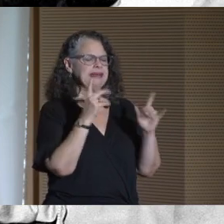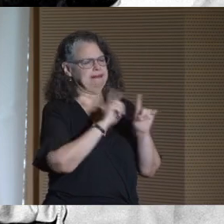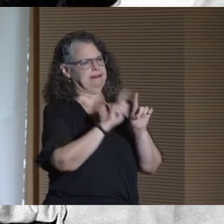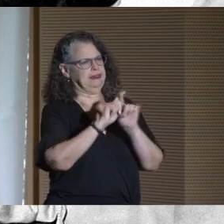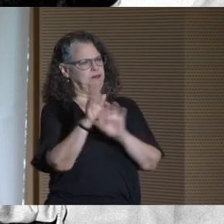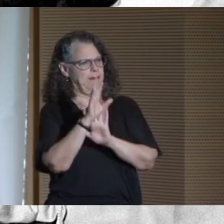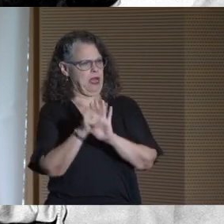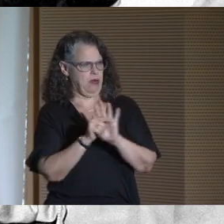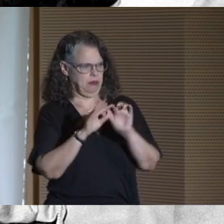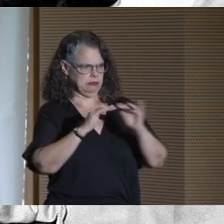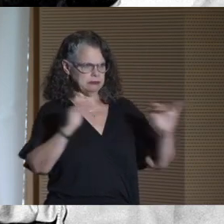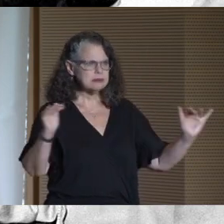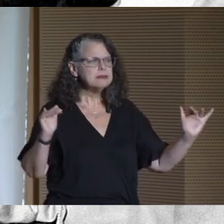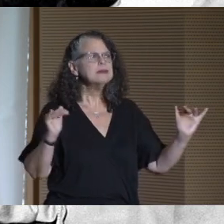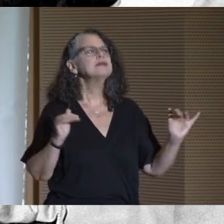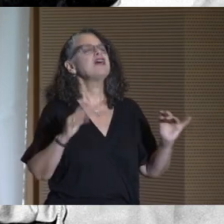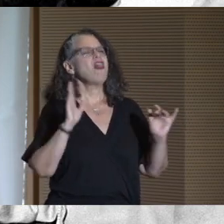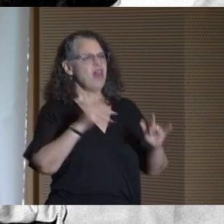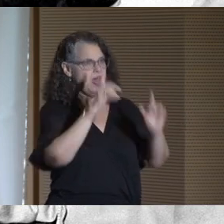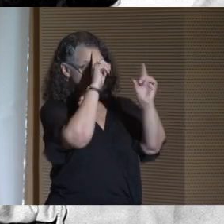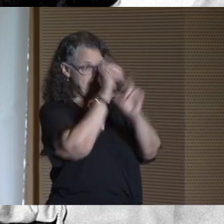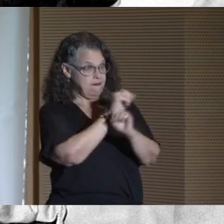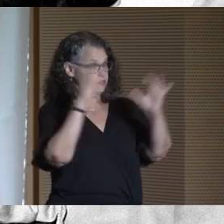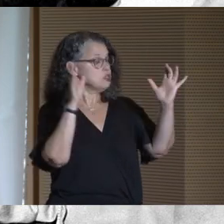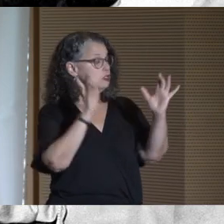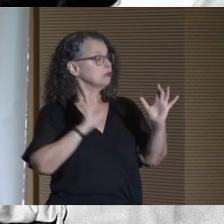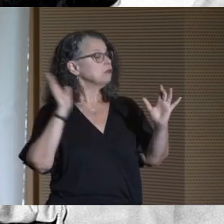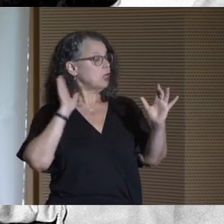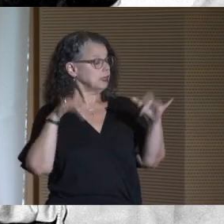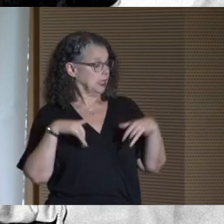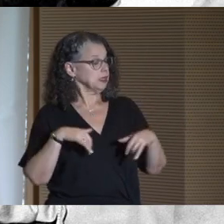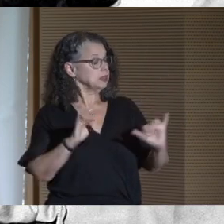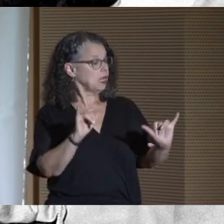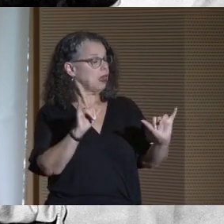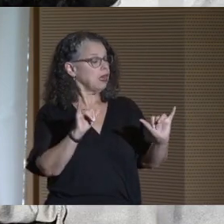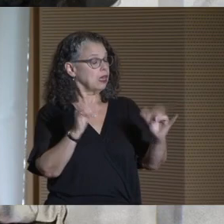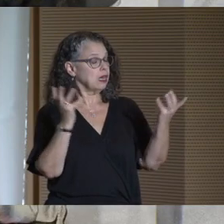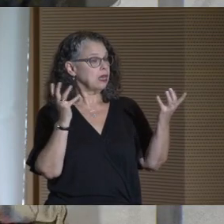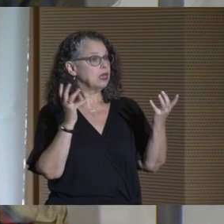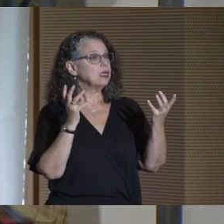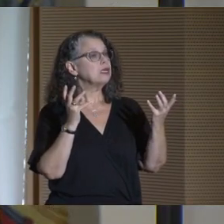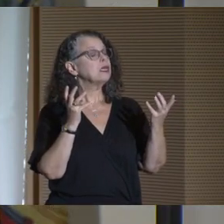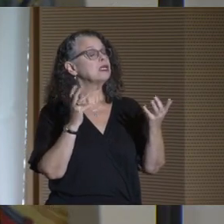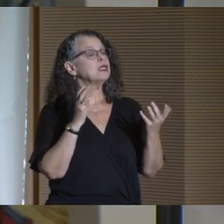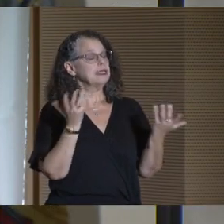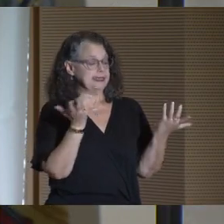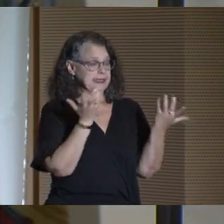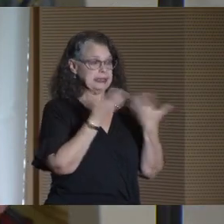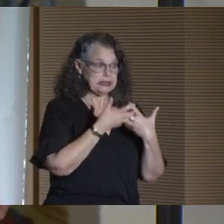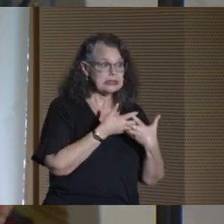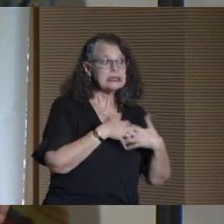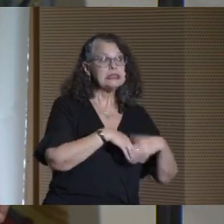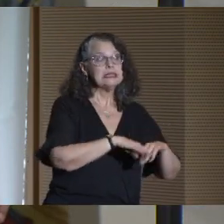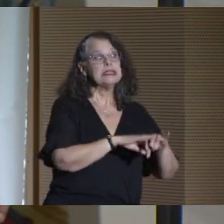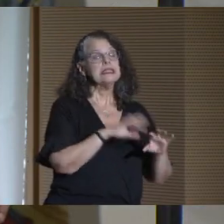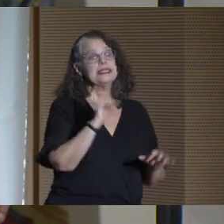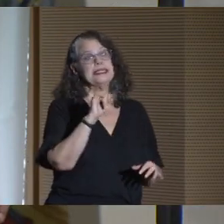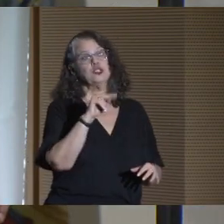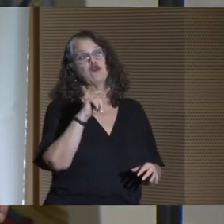That vision was and remains that an integrated -- and I want to repeat -- integrated system